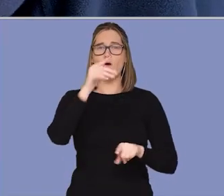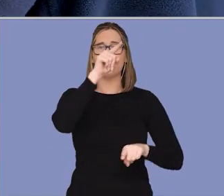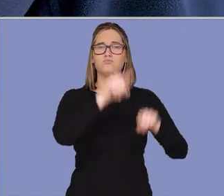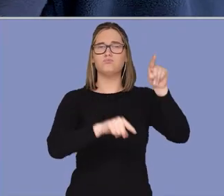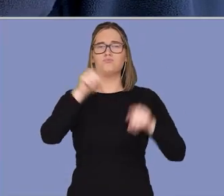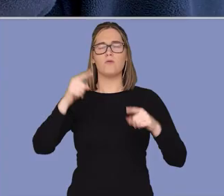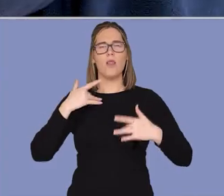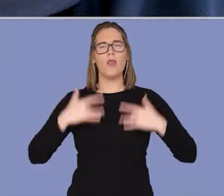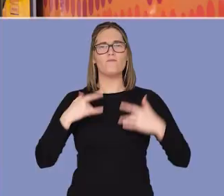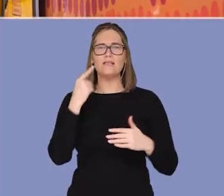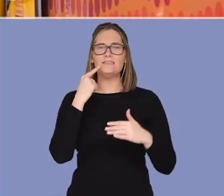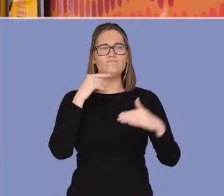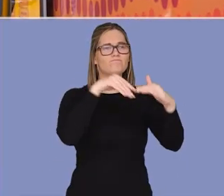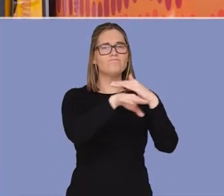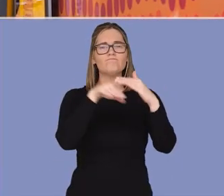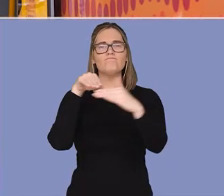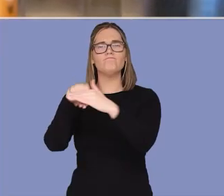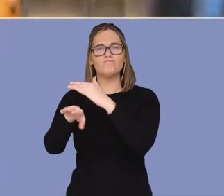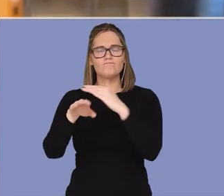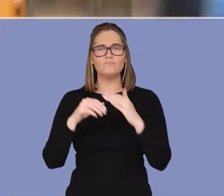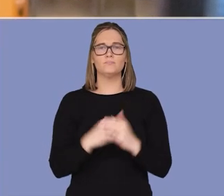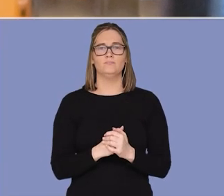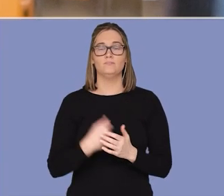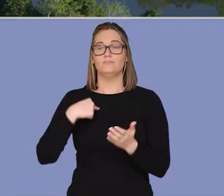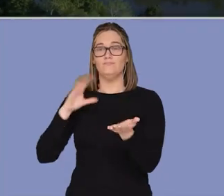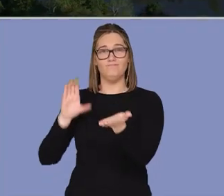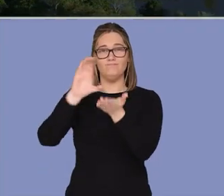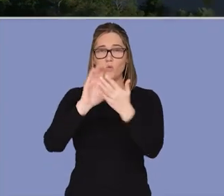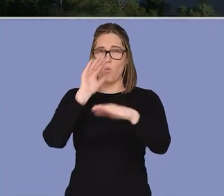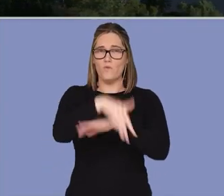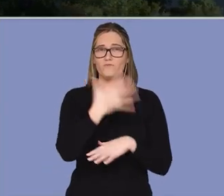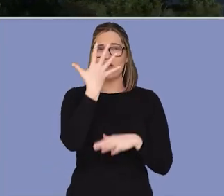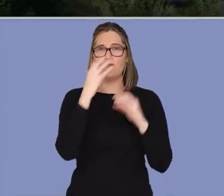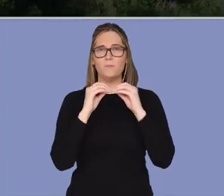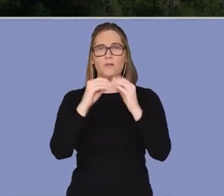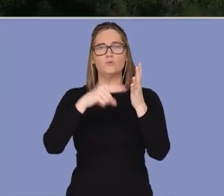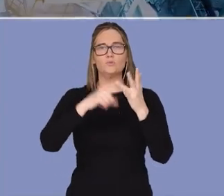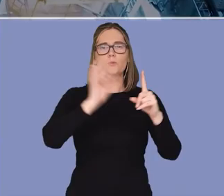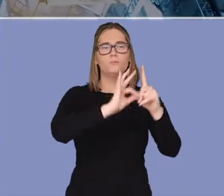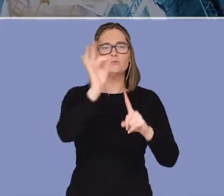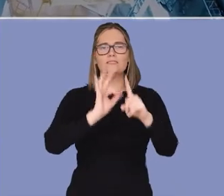is accessible to everyone at every age or stage. We're investing more than 5 billion to improve our